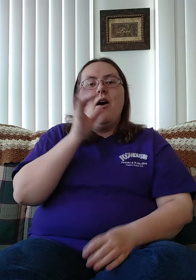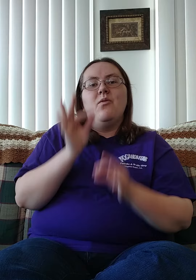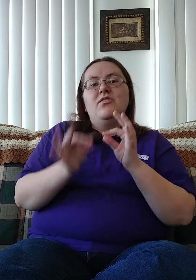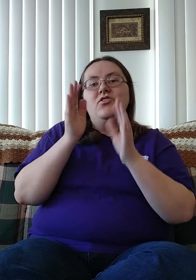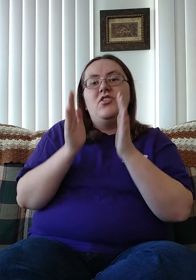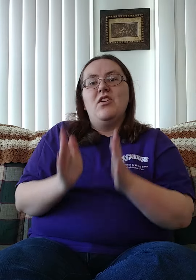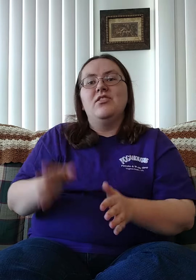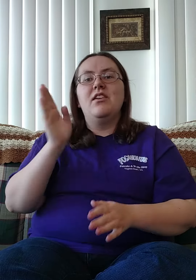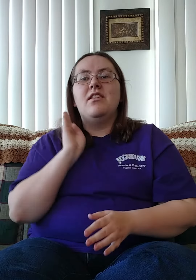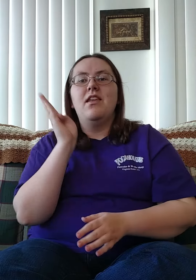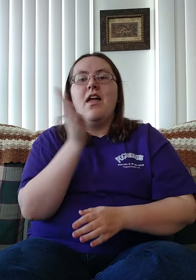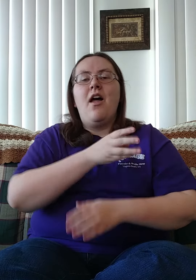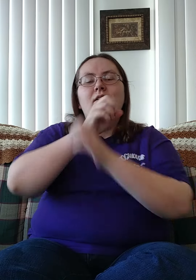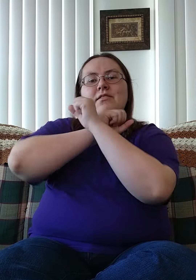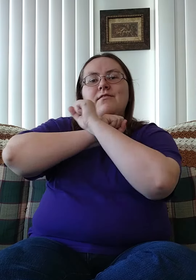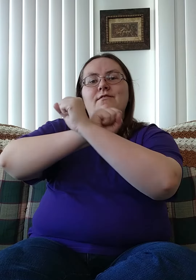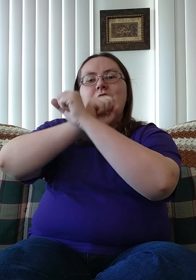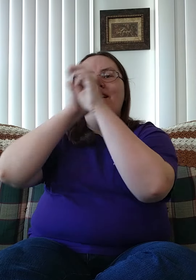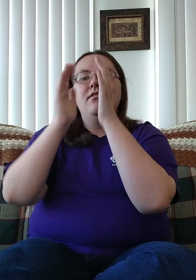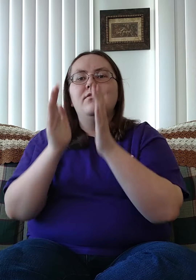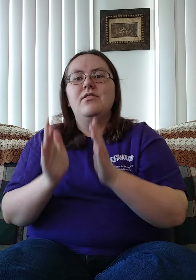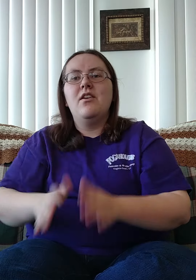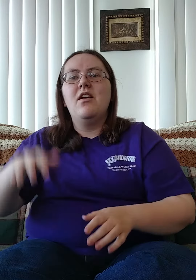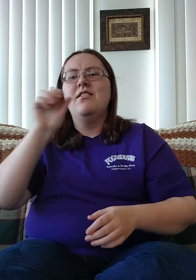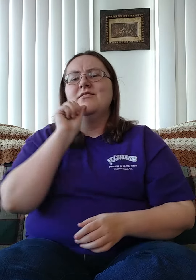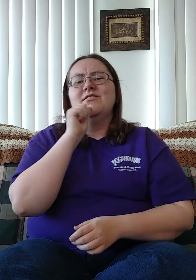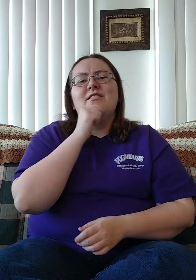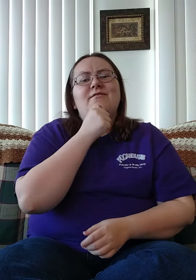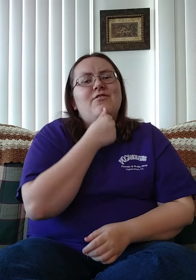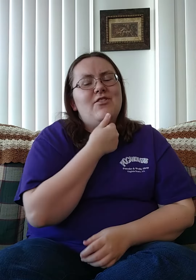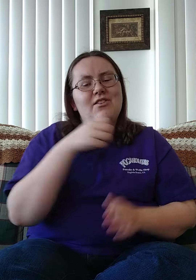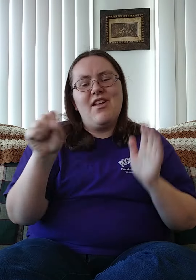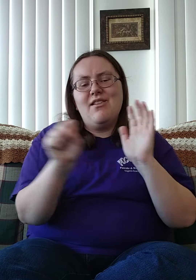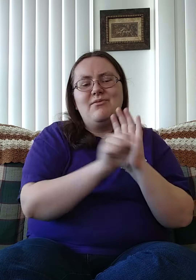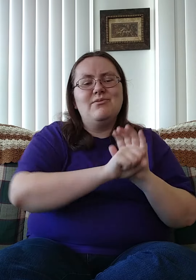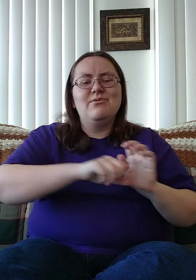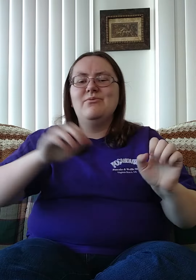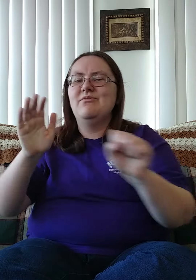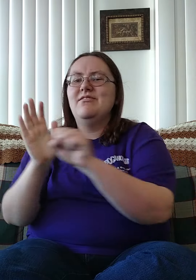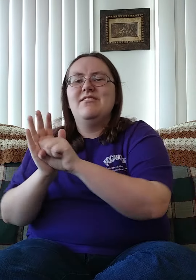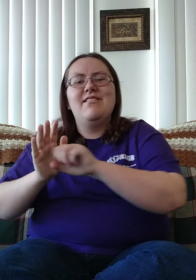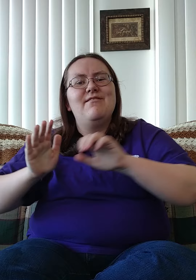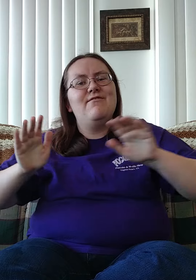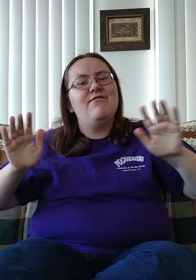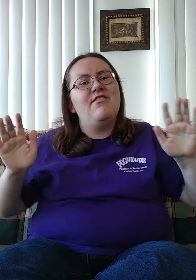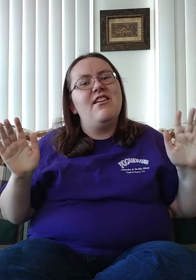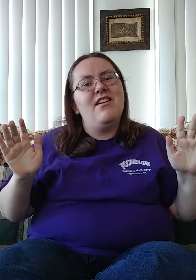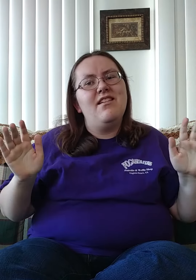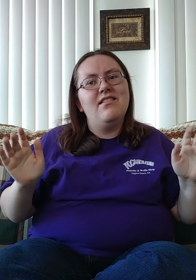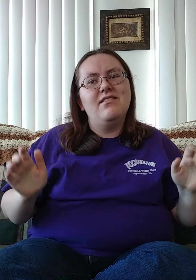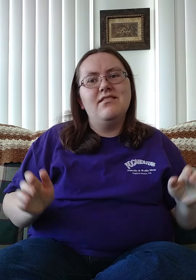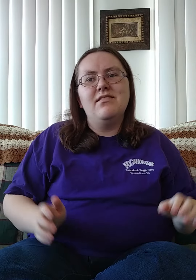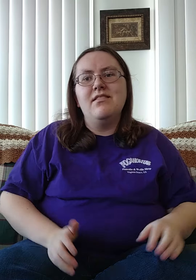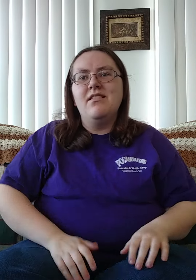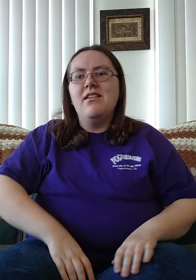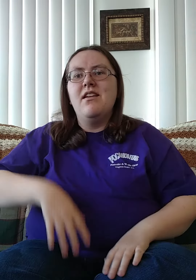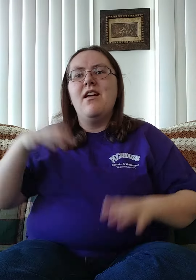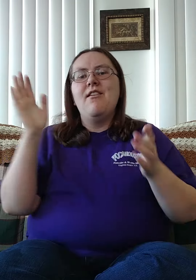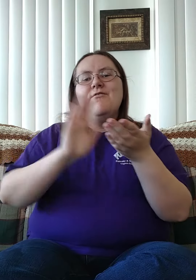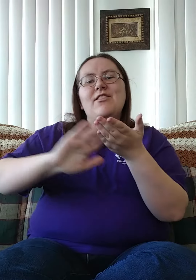Our Judge and our Defender Suffered and crucified